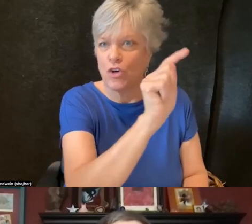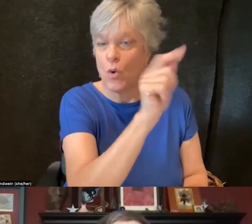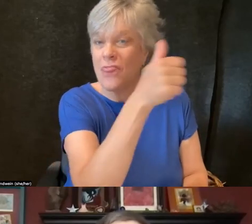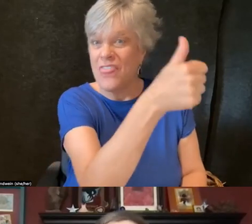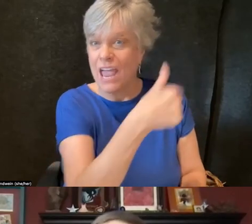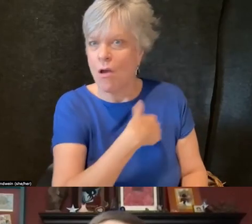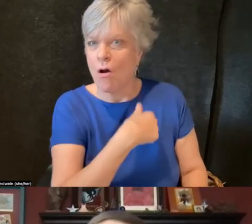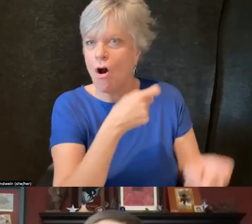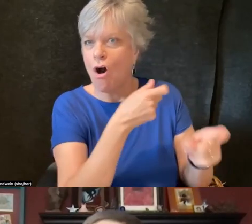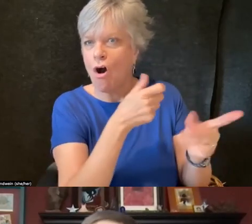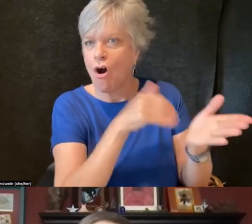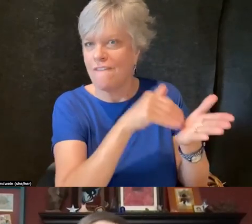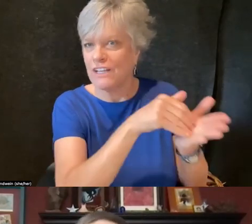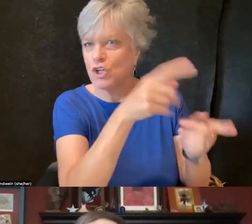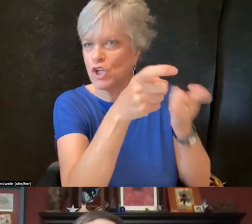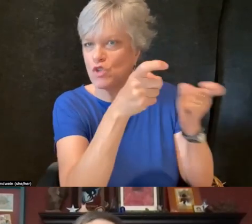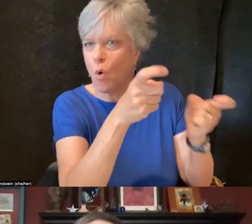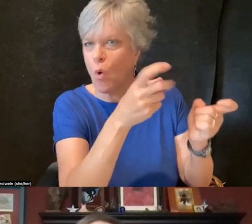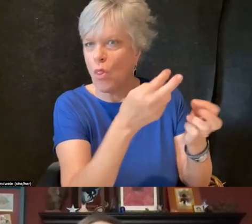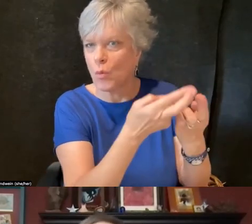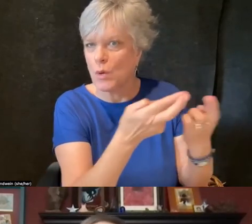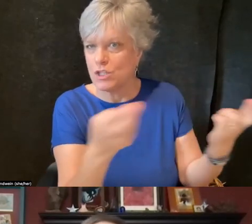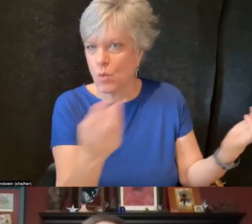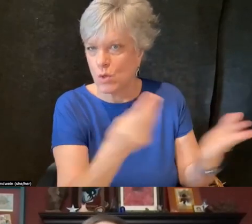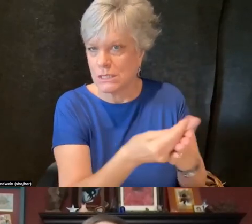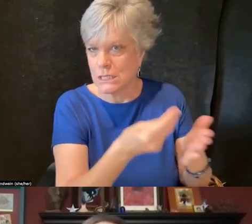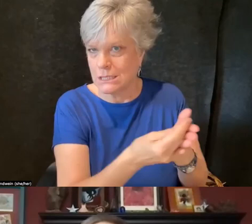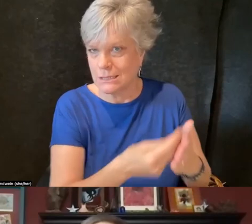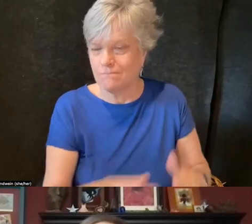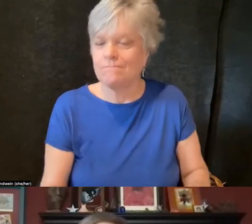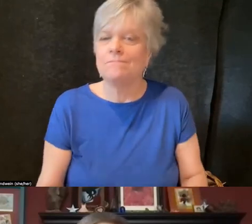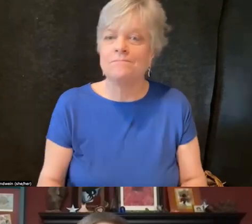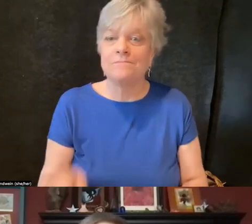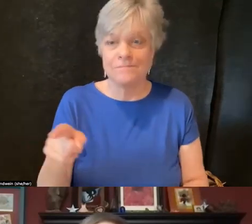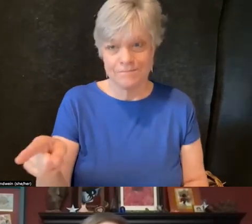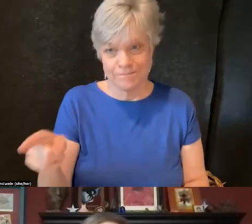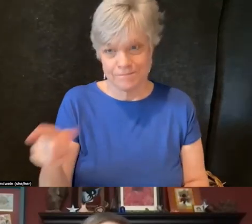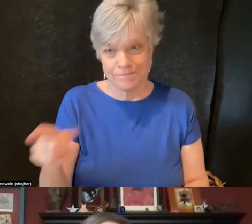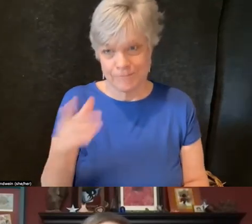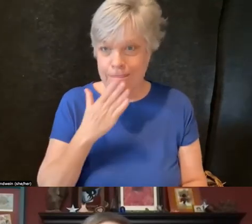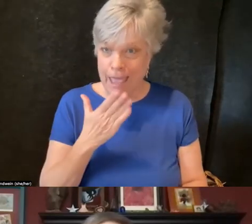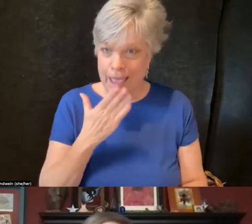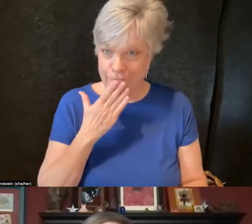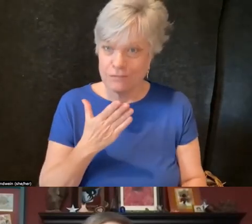This is Diane again. I'm so grateful to you for what you said and how you said it.